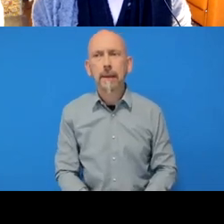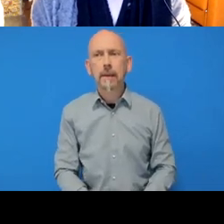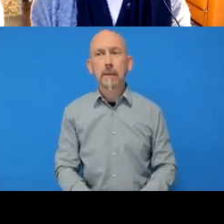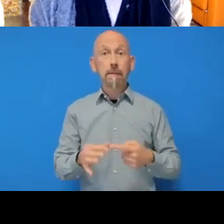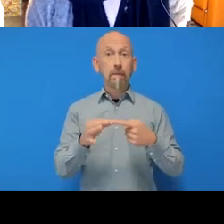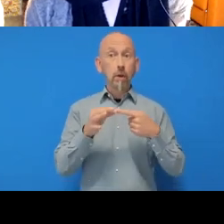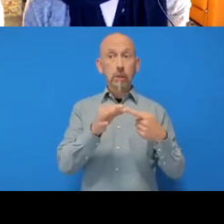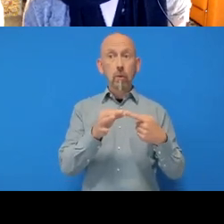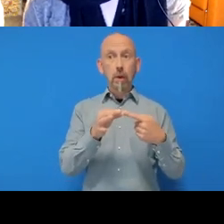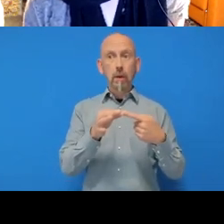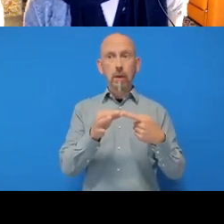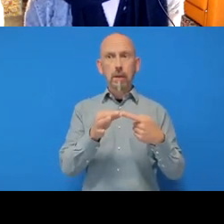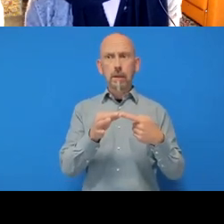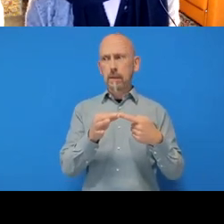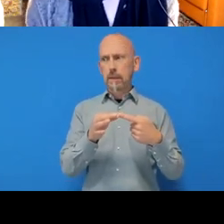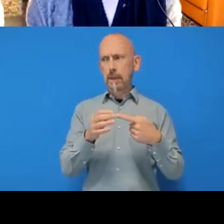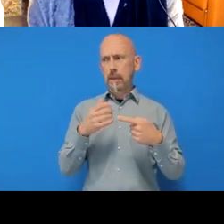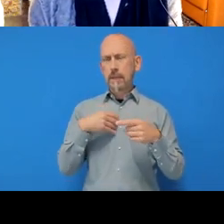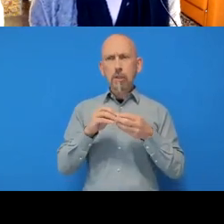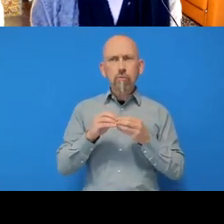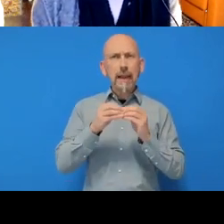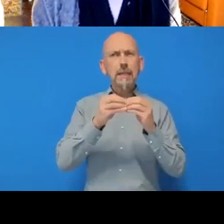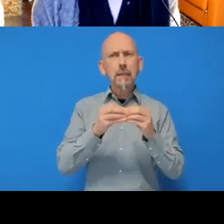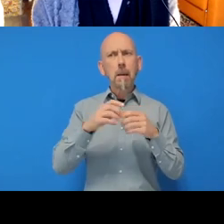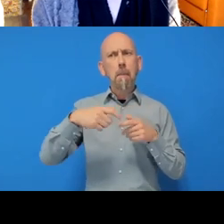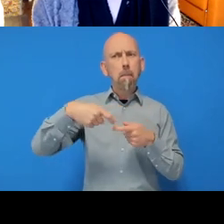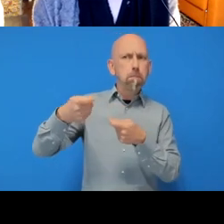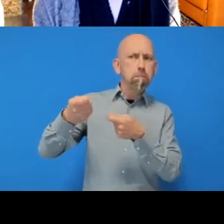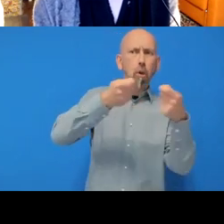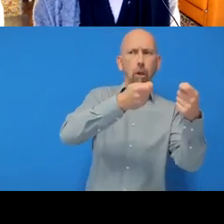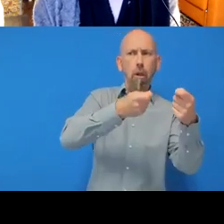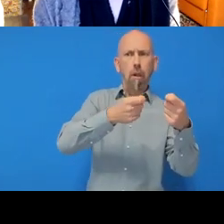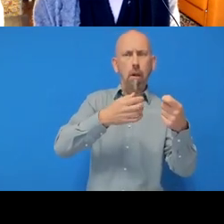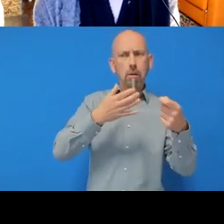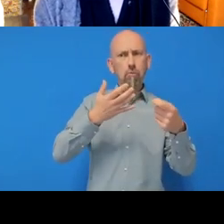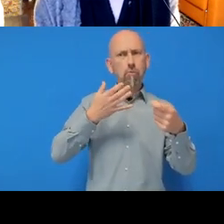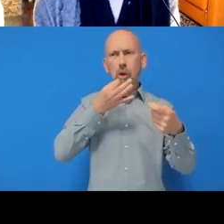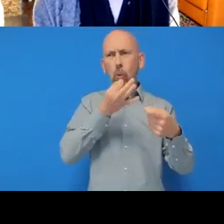the button is greyed out and when I go to Freya’s repo, Pull requests, New pull requests then I’m